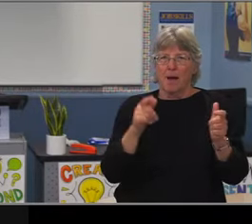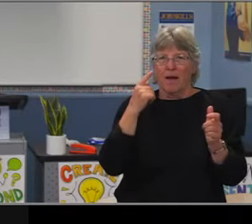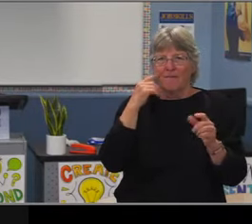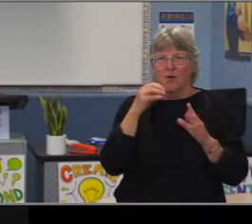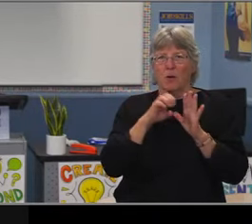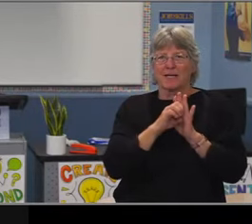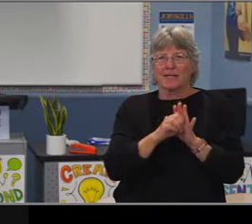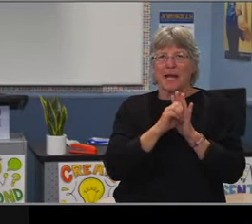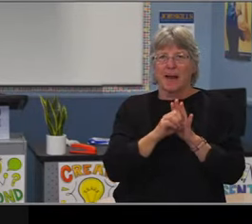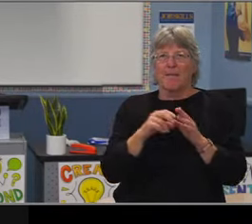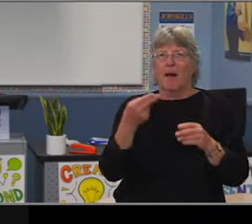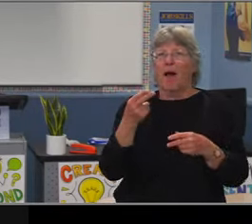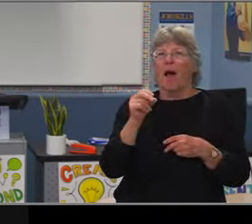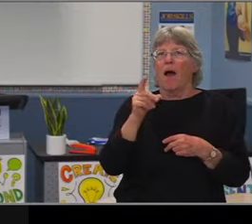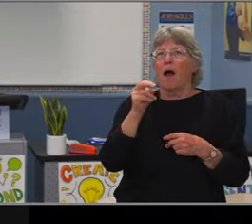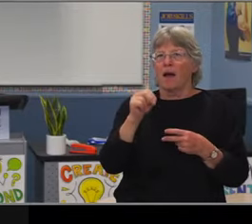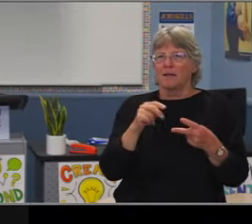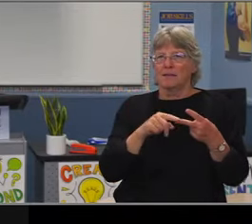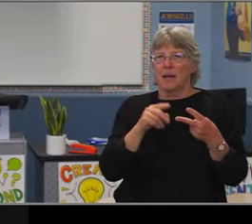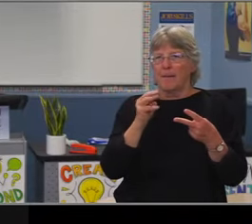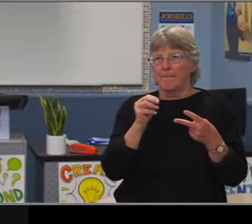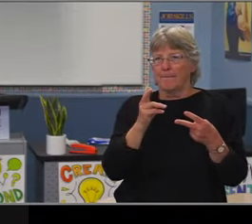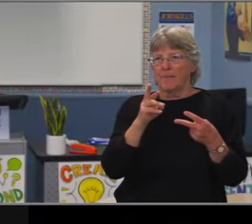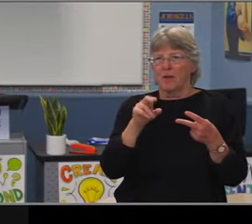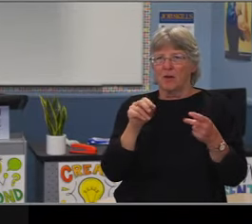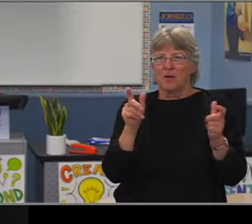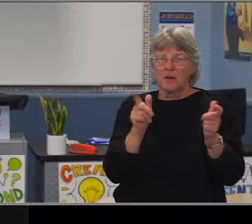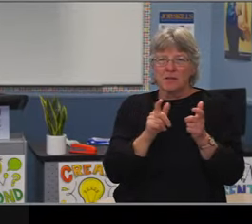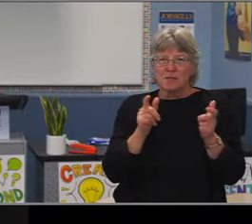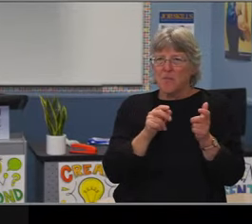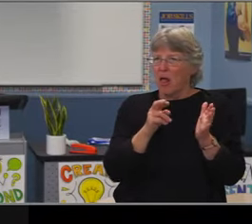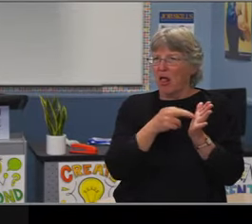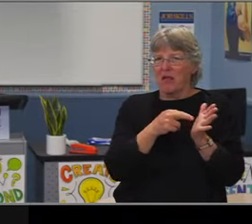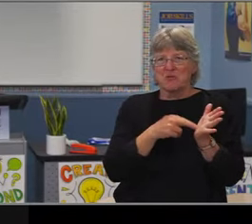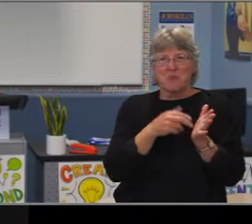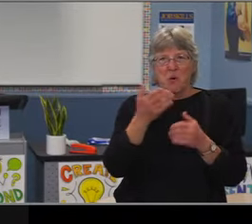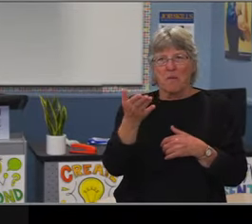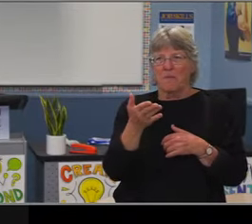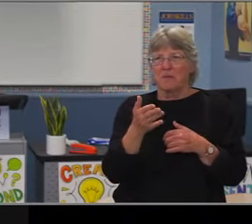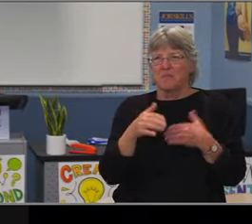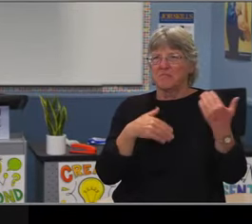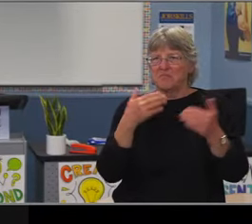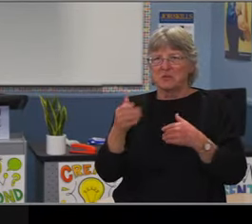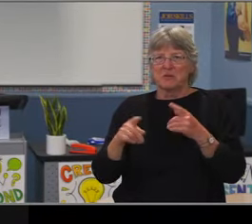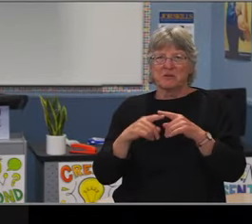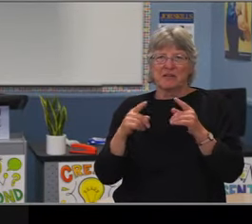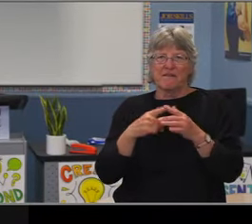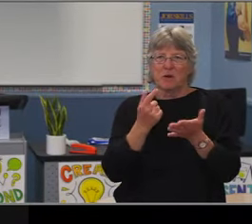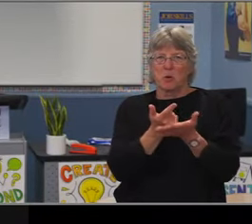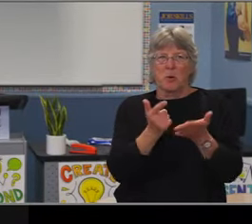sought after K-8 program with 301 students coming out of fifth grade, choosing Newcomb